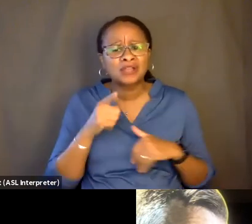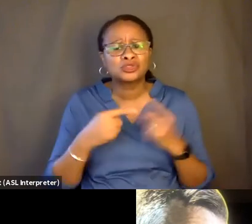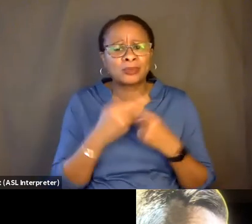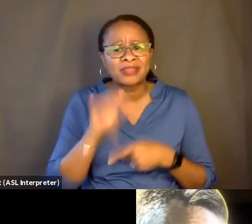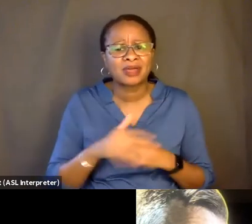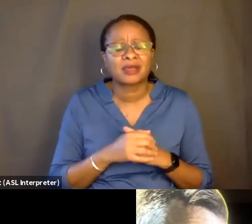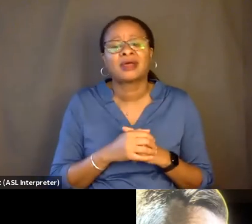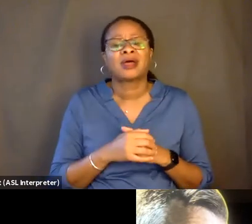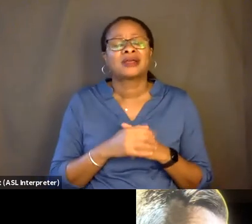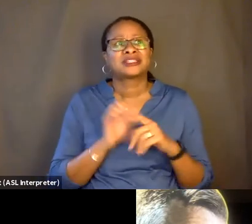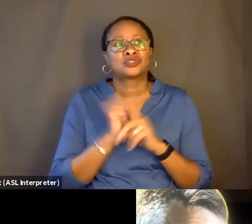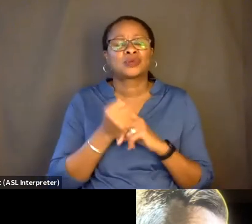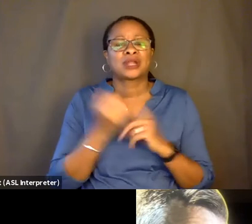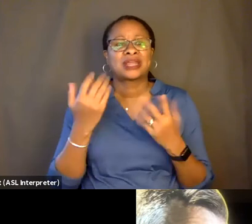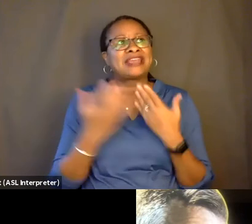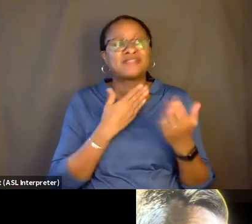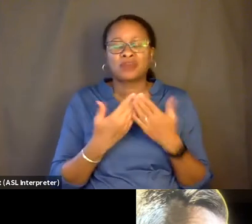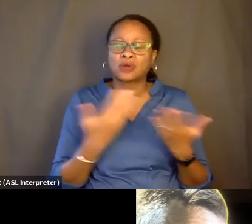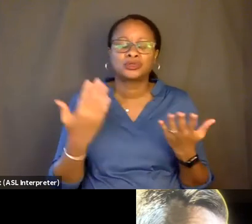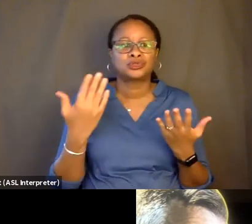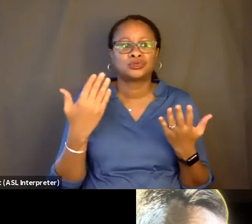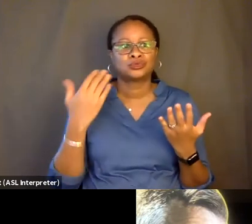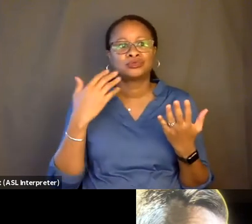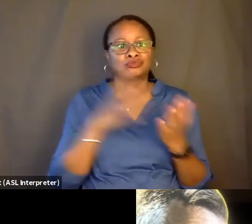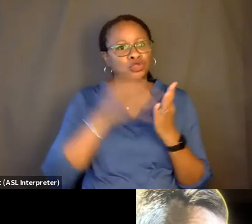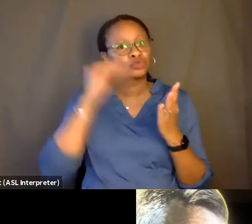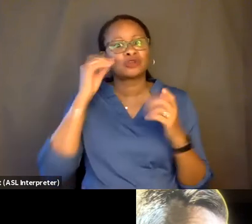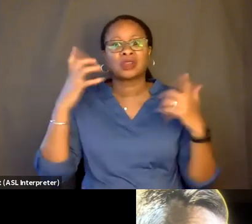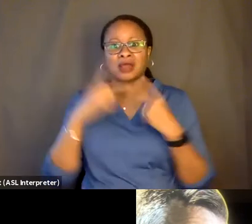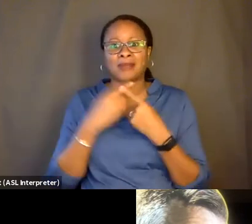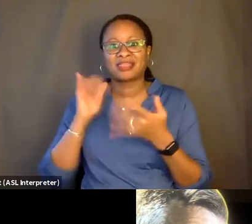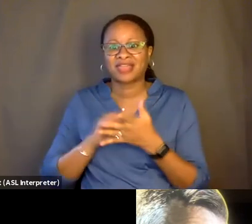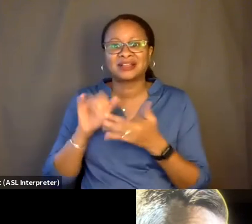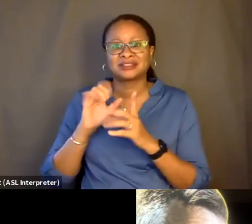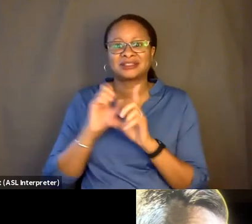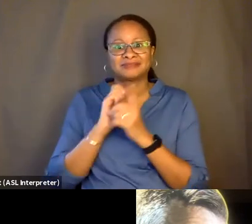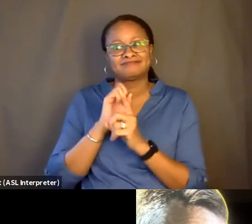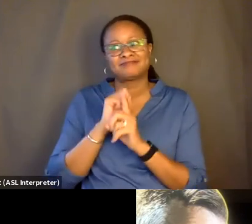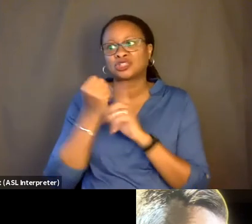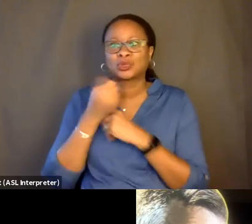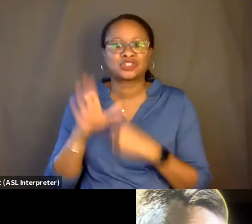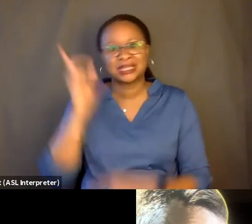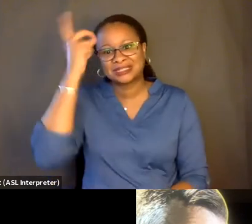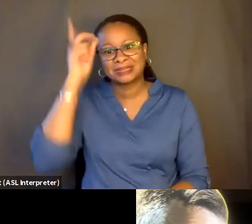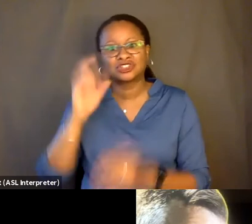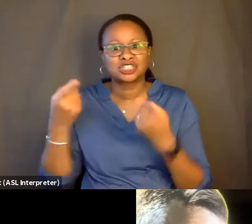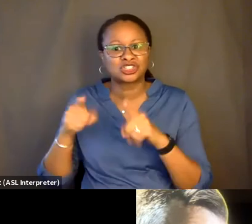spent a lot of time learning about what was in store for your father's condition? Well, I mean, it's interesting, the--